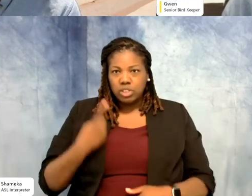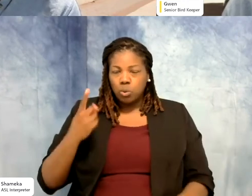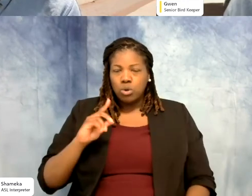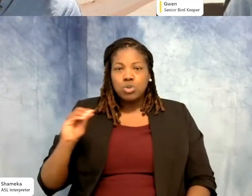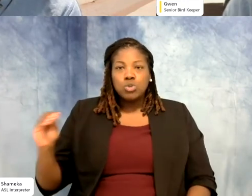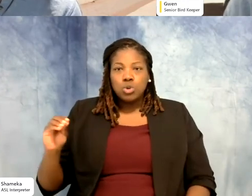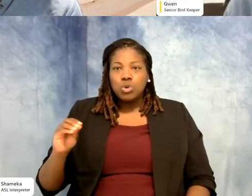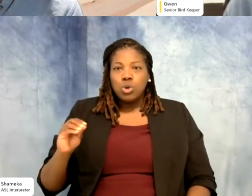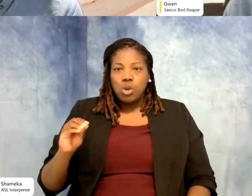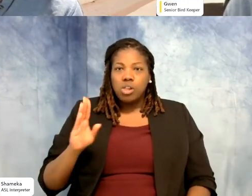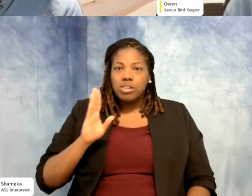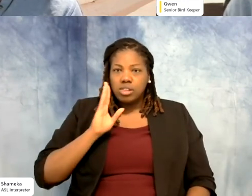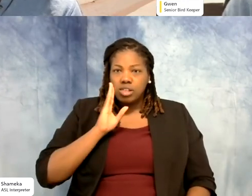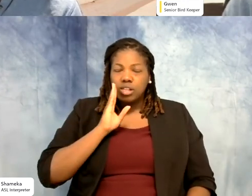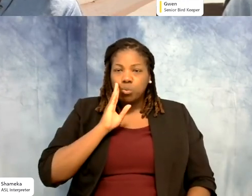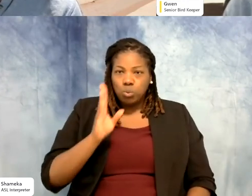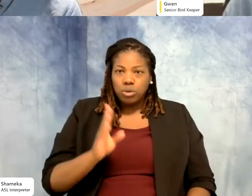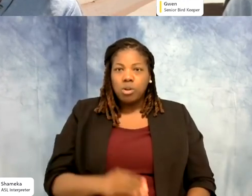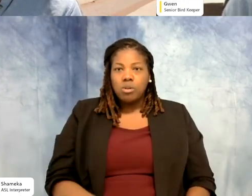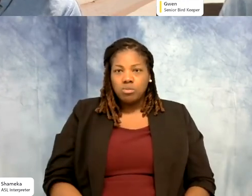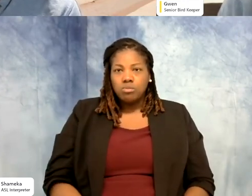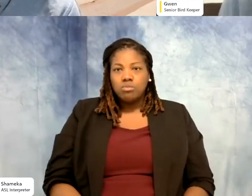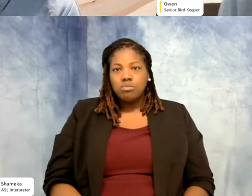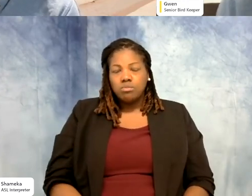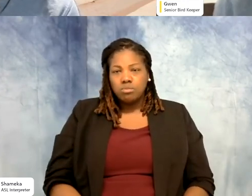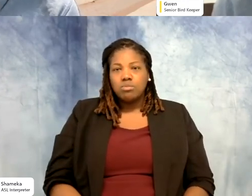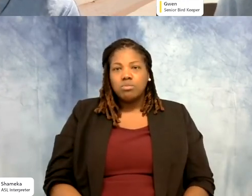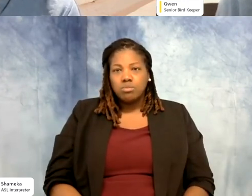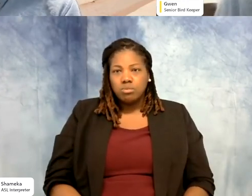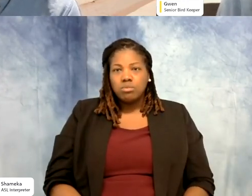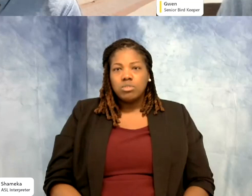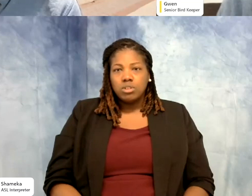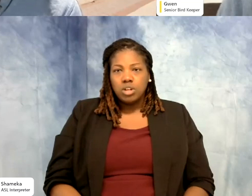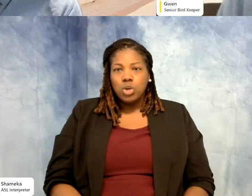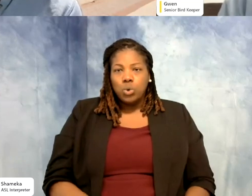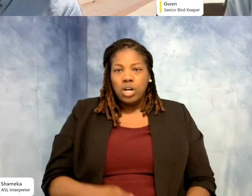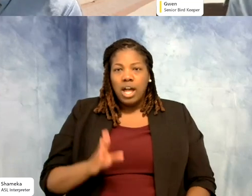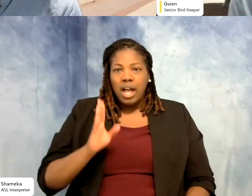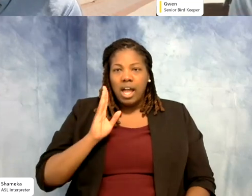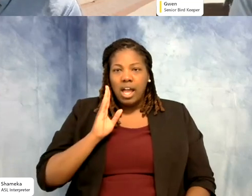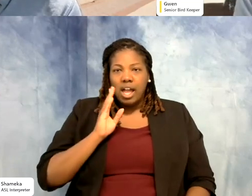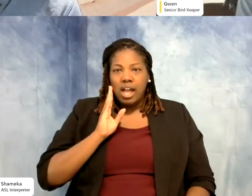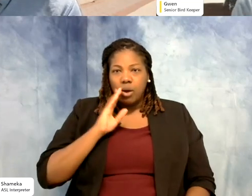going to actually get to where I believe that is the real thing. I'm getting ready to retire soon, but